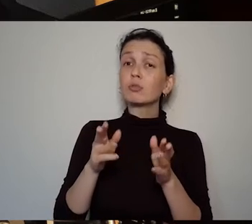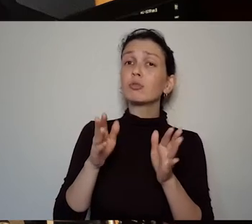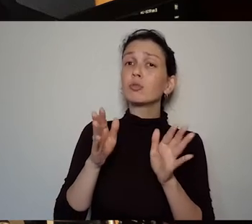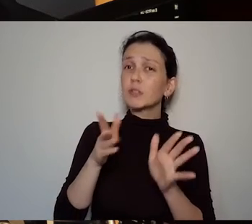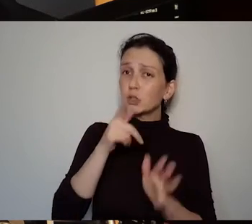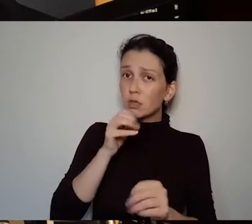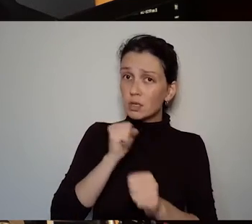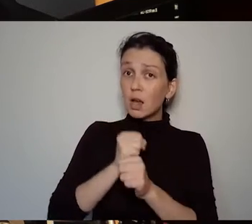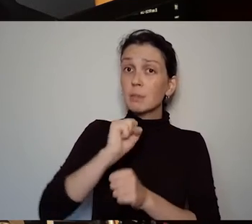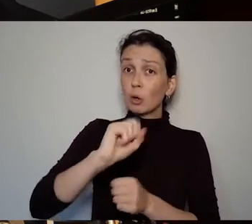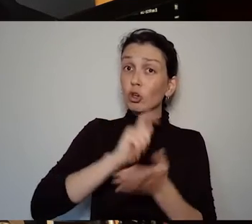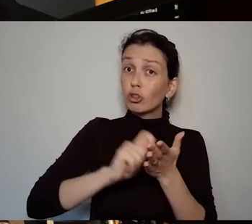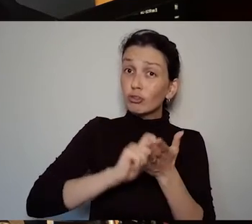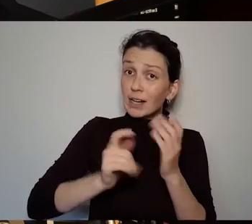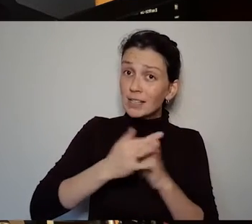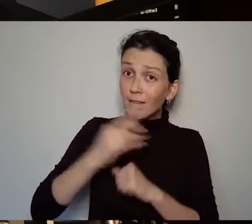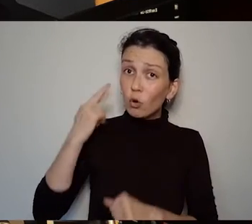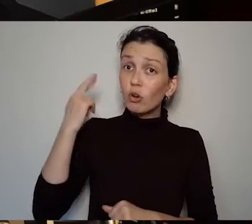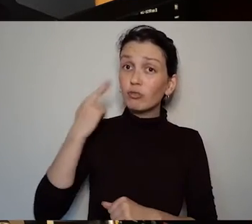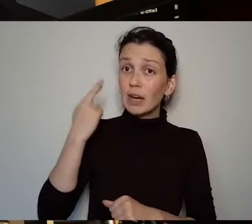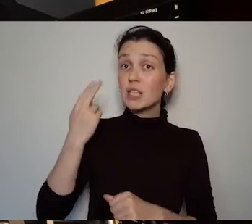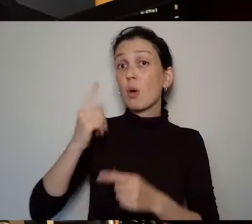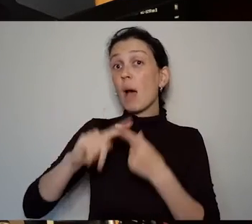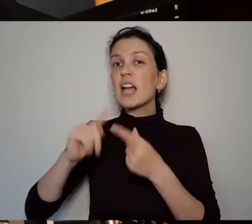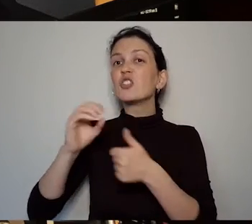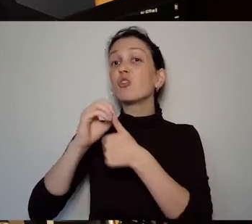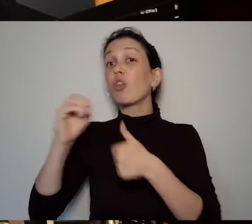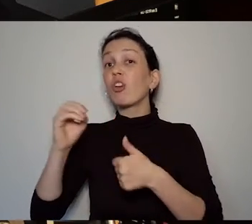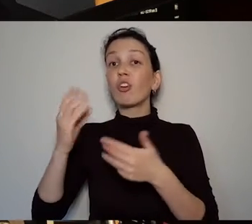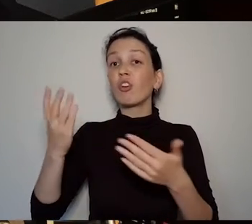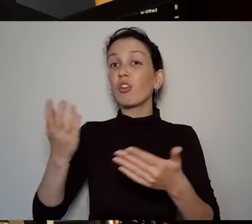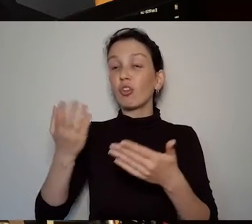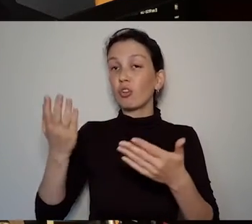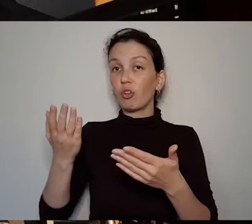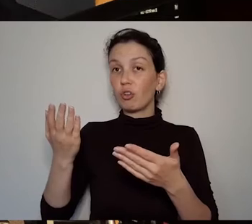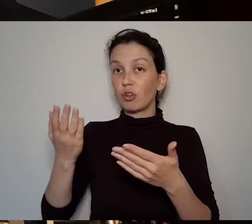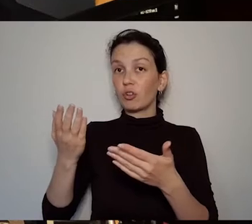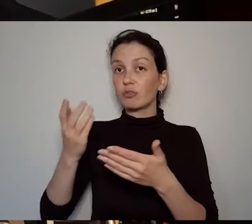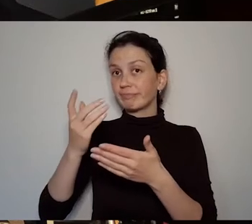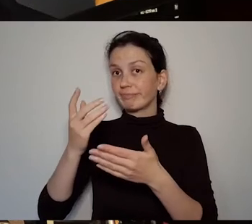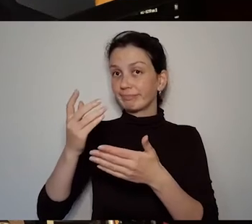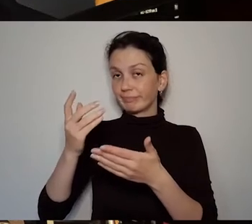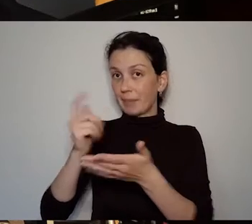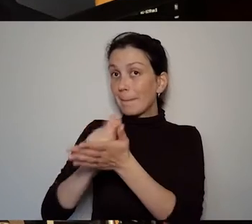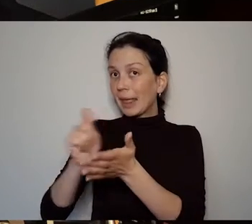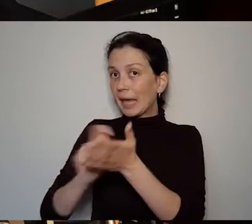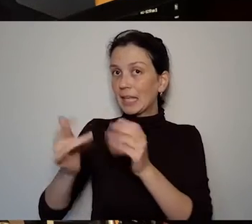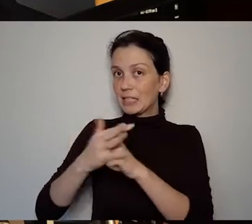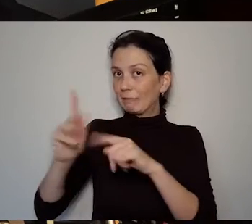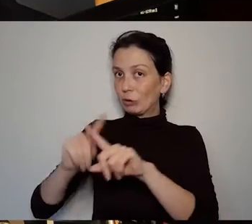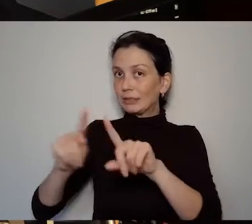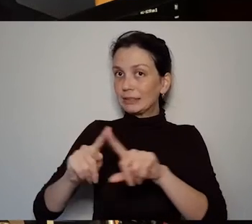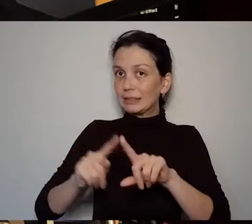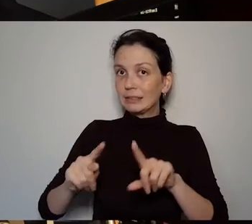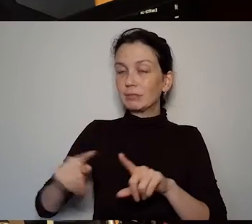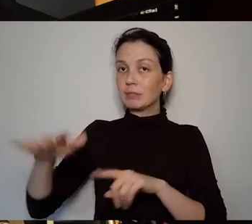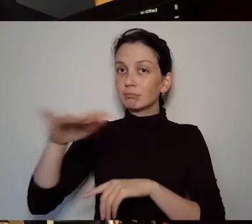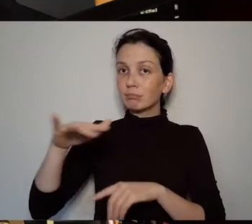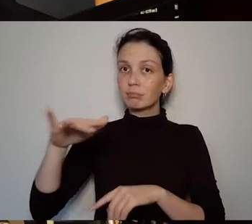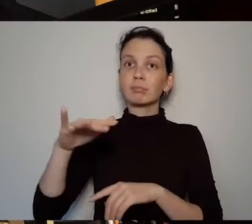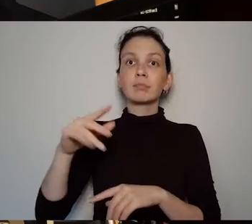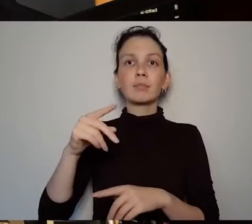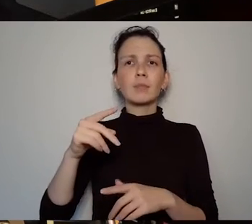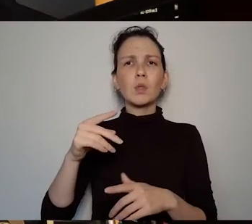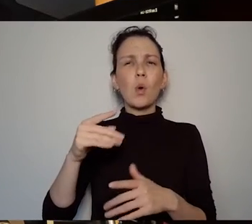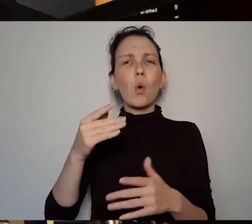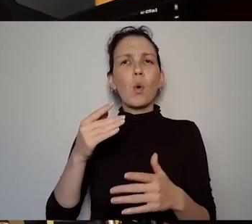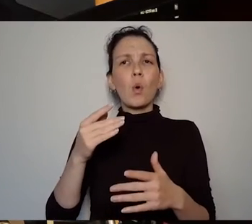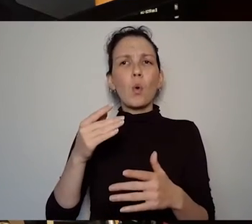radio plays and other playwrights or other plays, but what effect did her deafness have on her work?